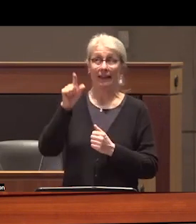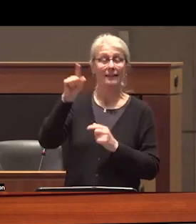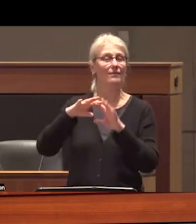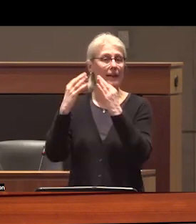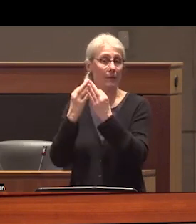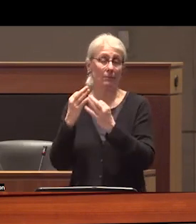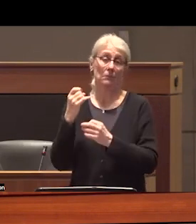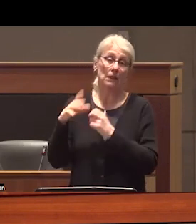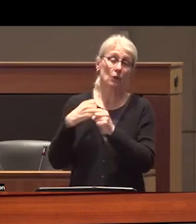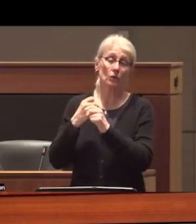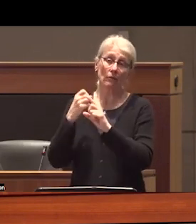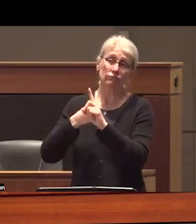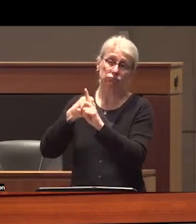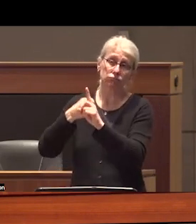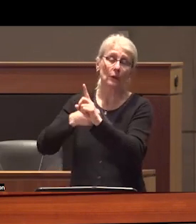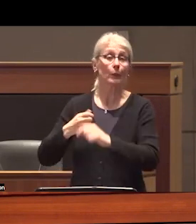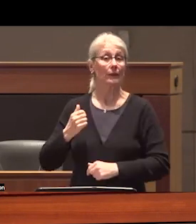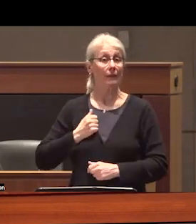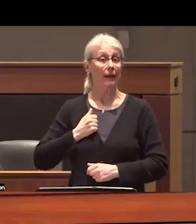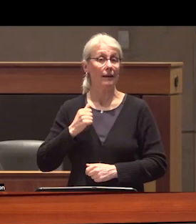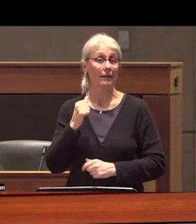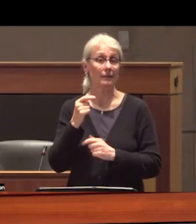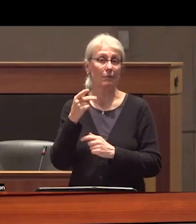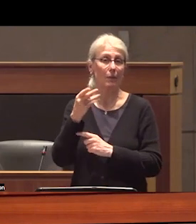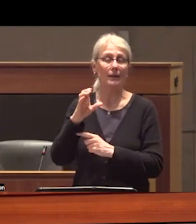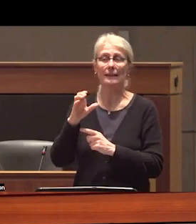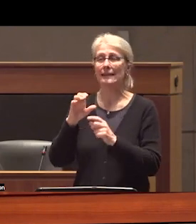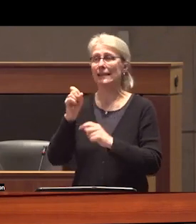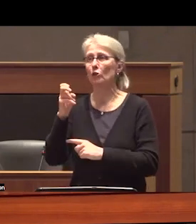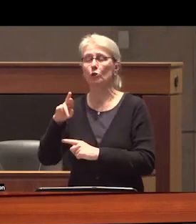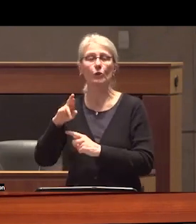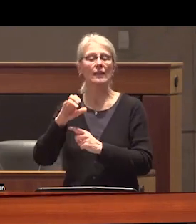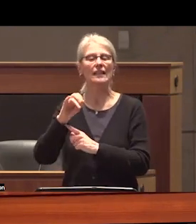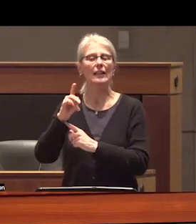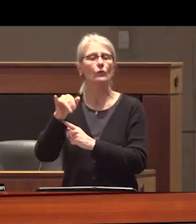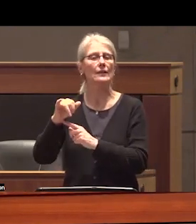yearslong battle with Canada's public sector Integrity commissioner the Supreme Court of